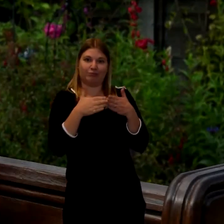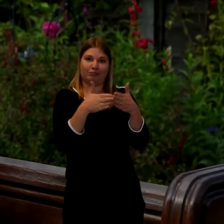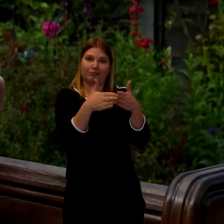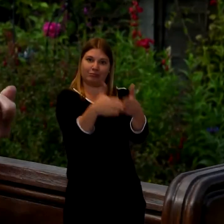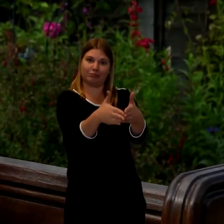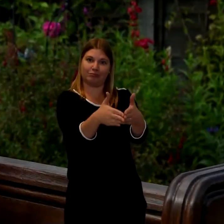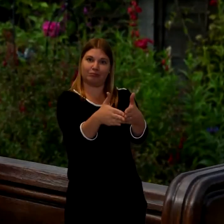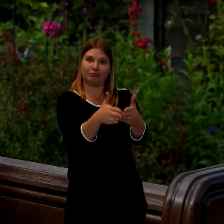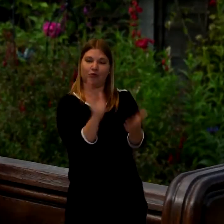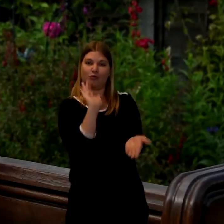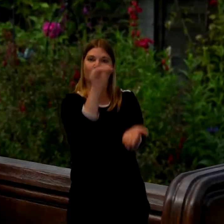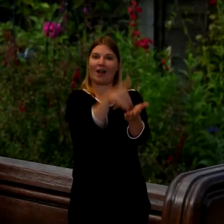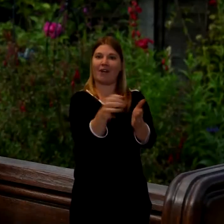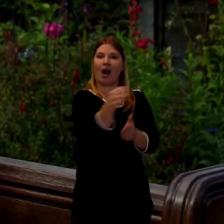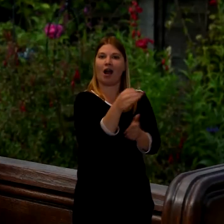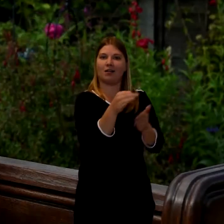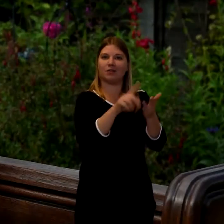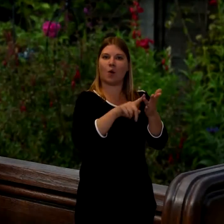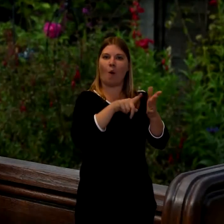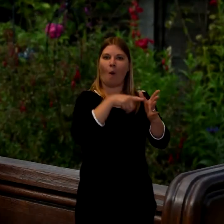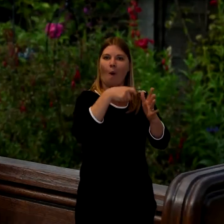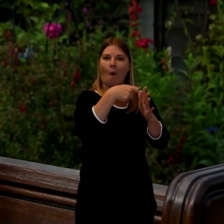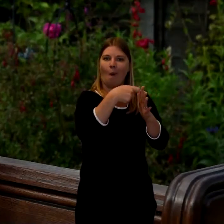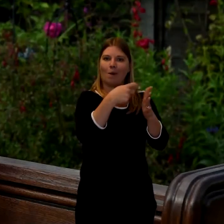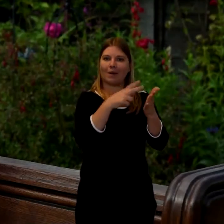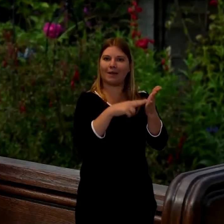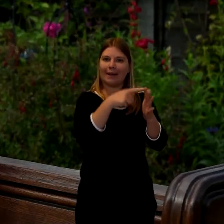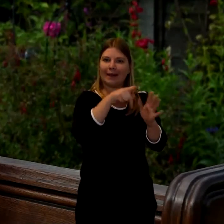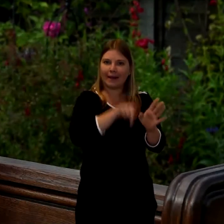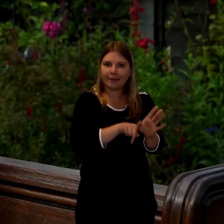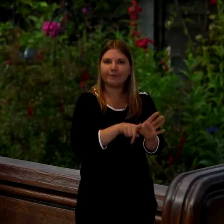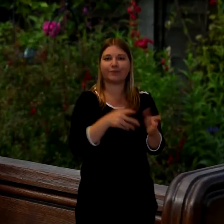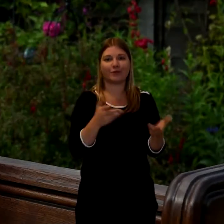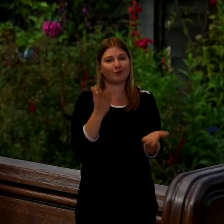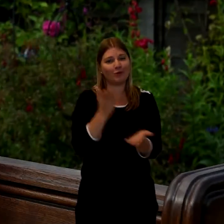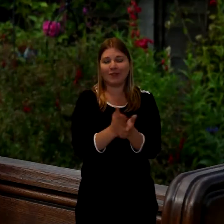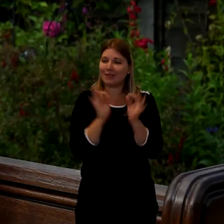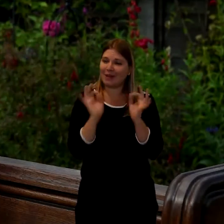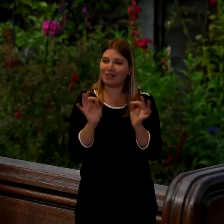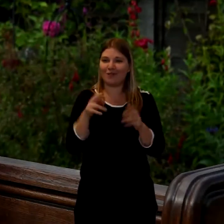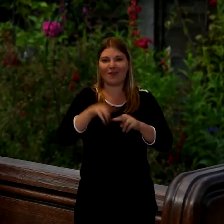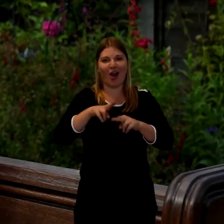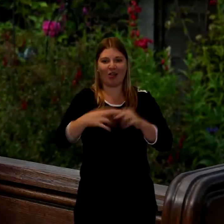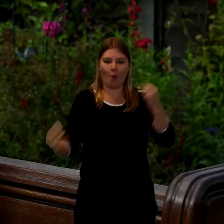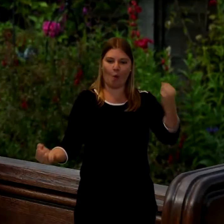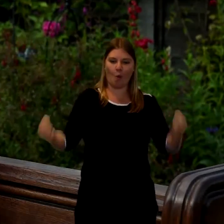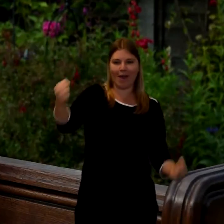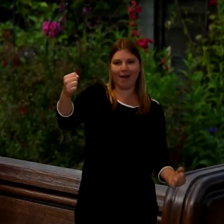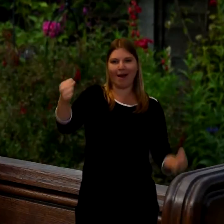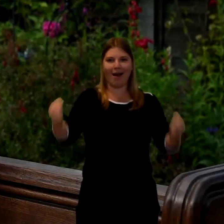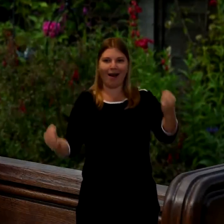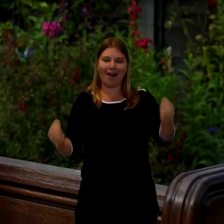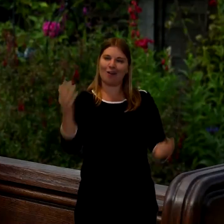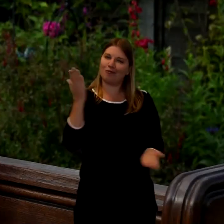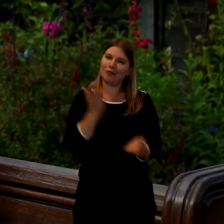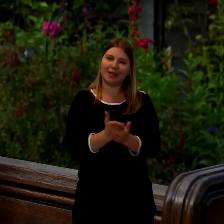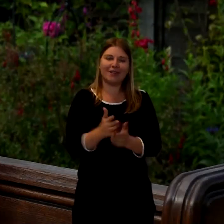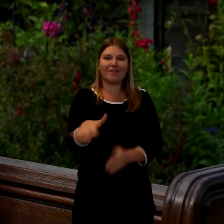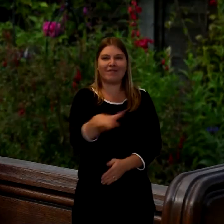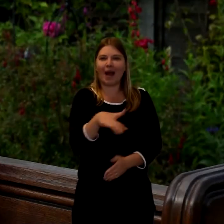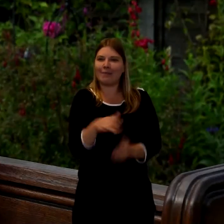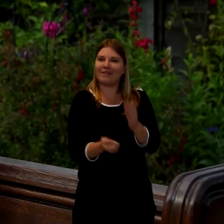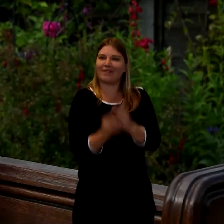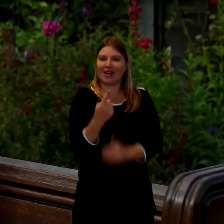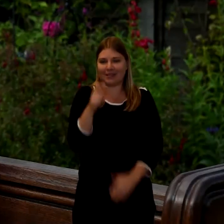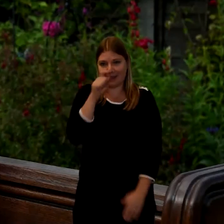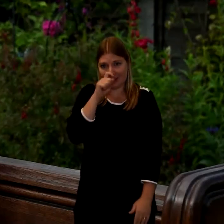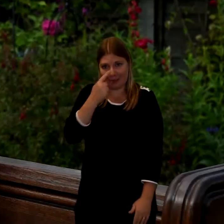took the what you call it the wheel and it was a very very special family goodbye sister myself.